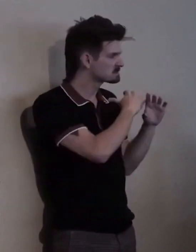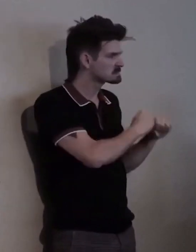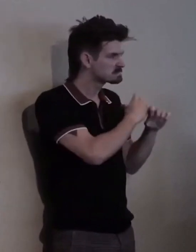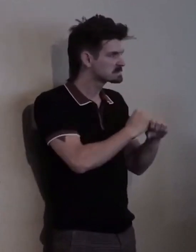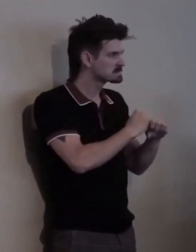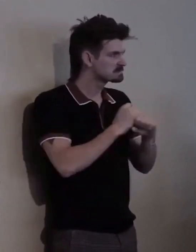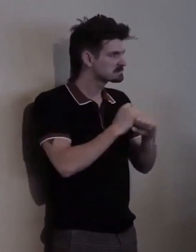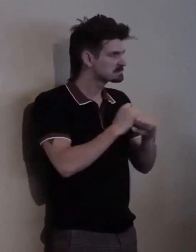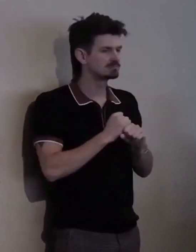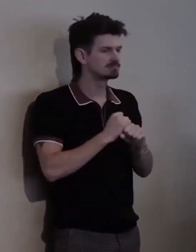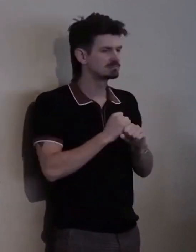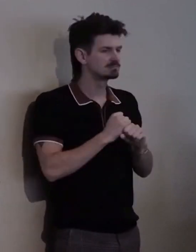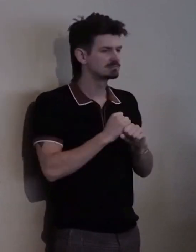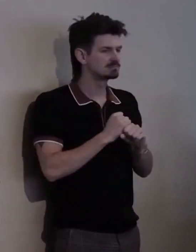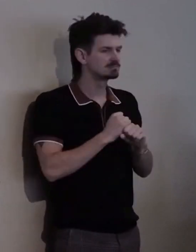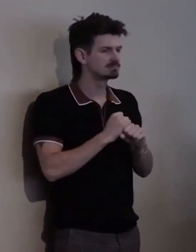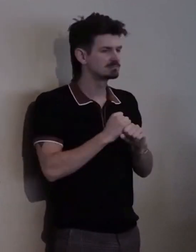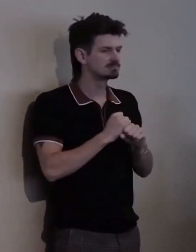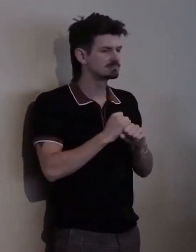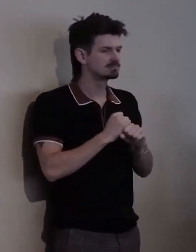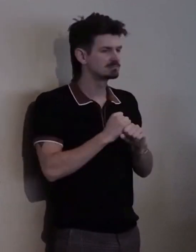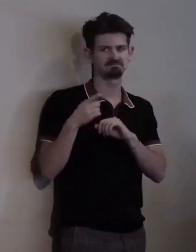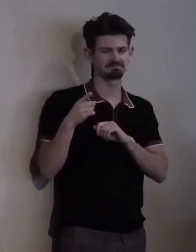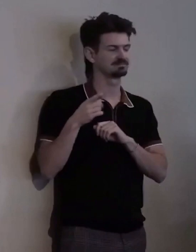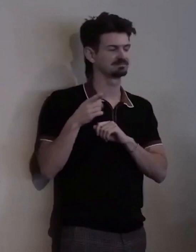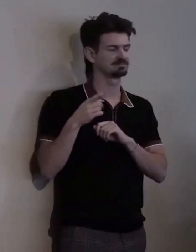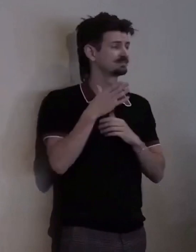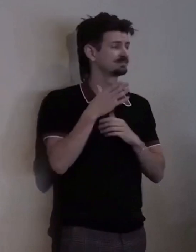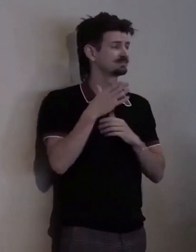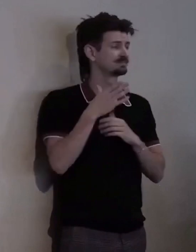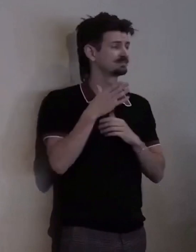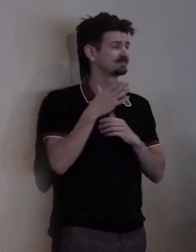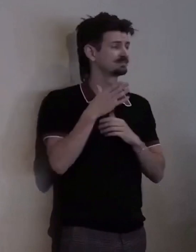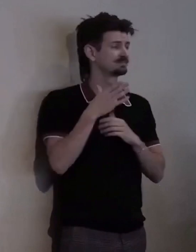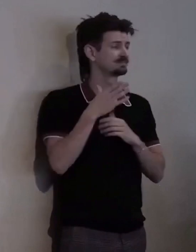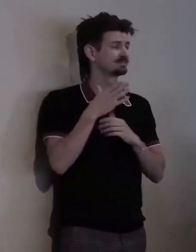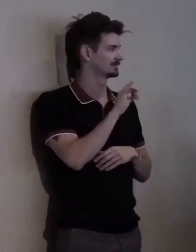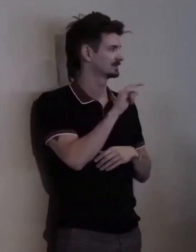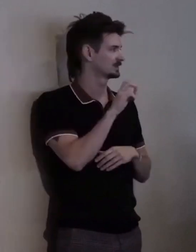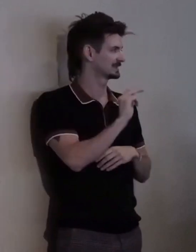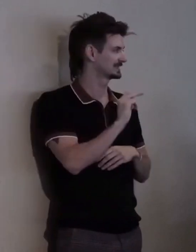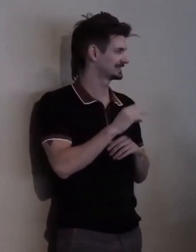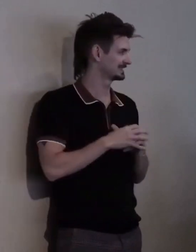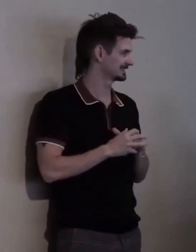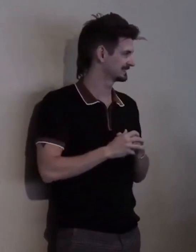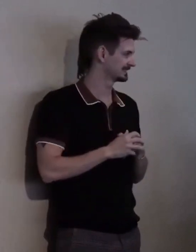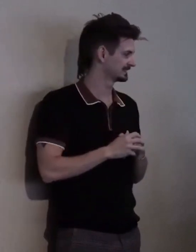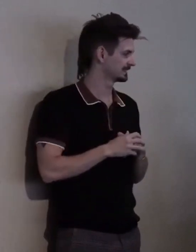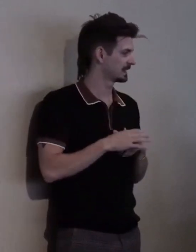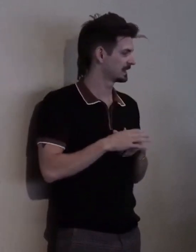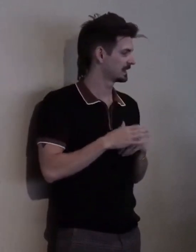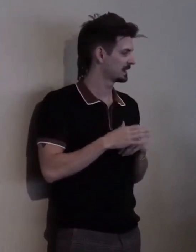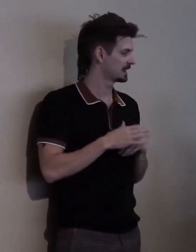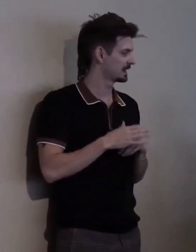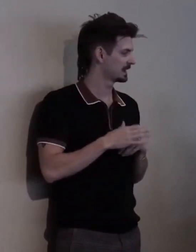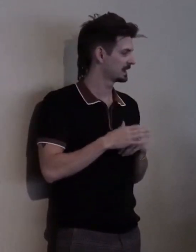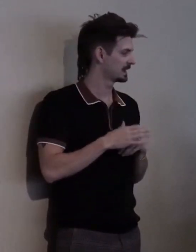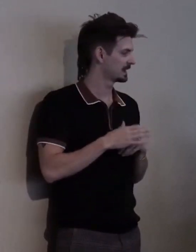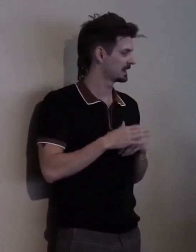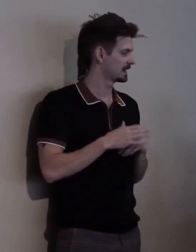Thank you. Thank you Kristen It is my privilege to present to you